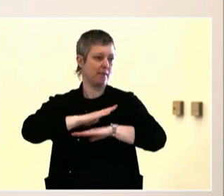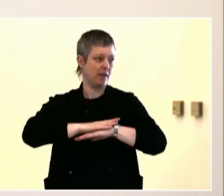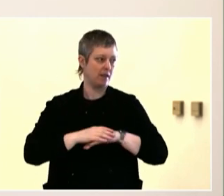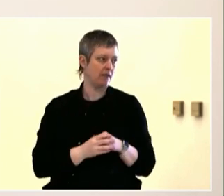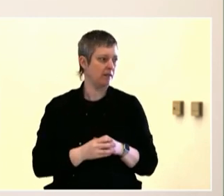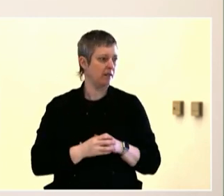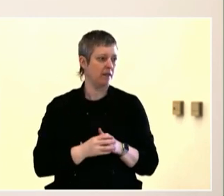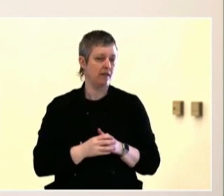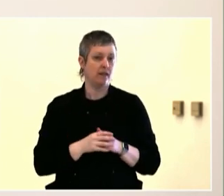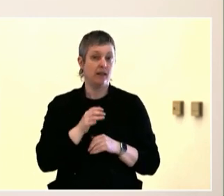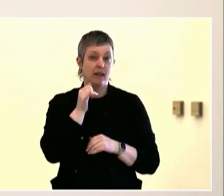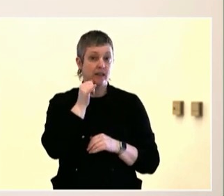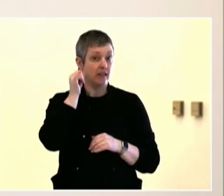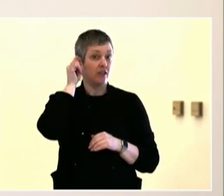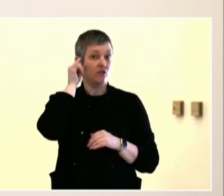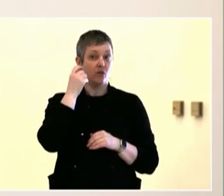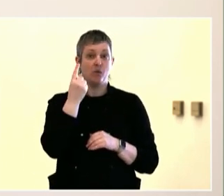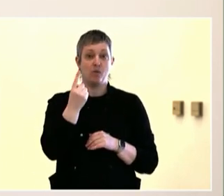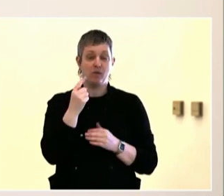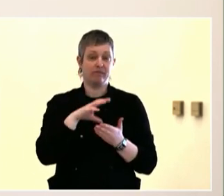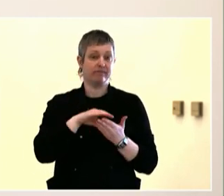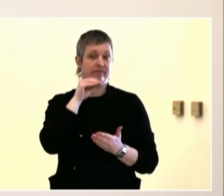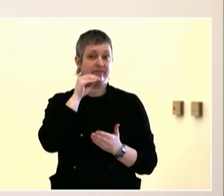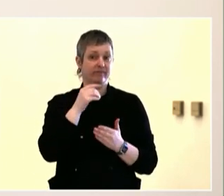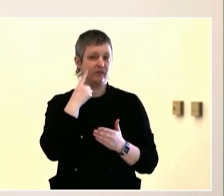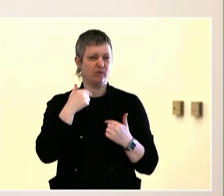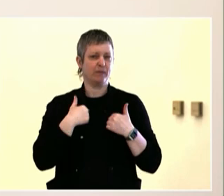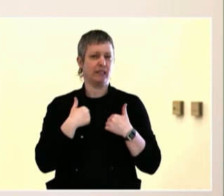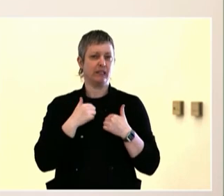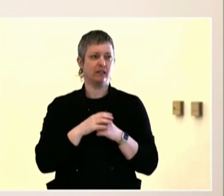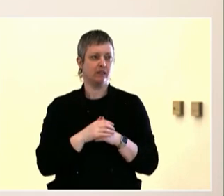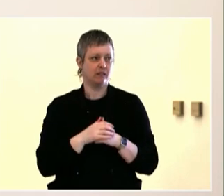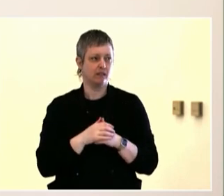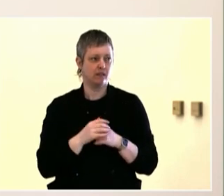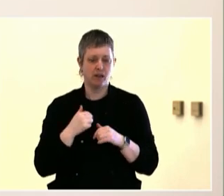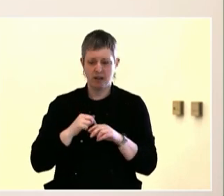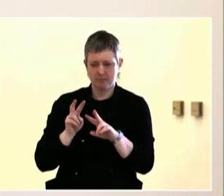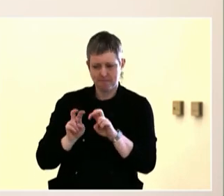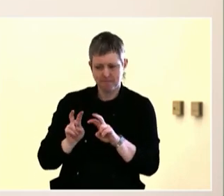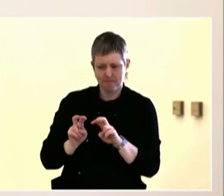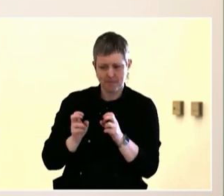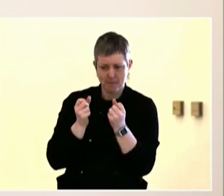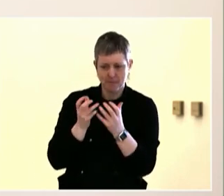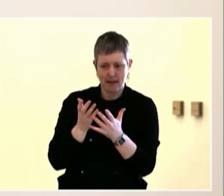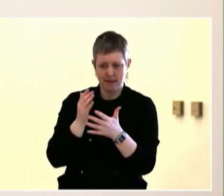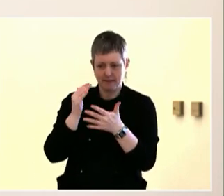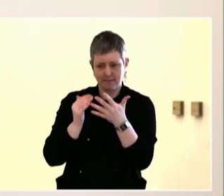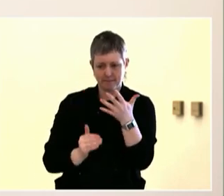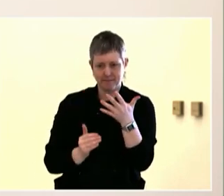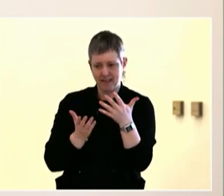of Civic Life, one of our panelists yesterday, Mr. Ed